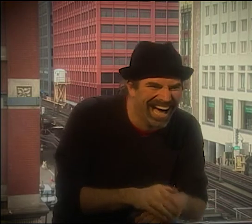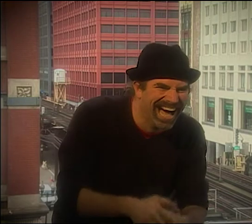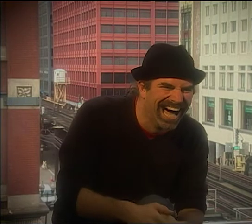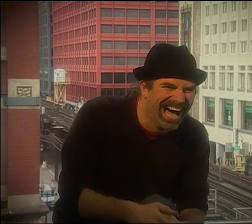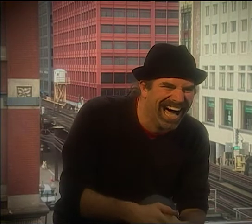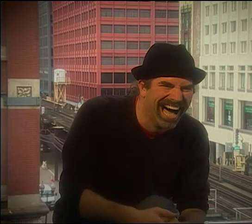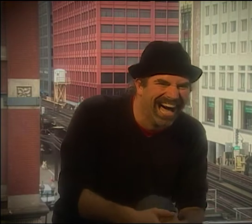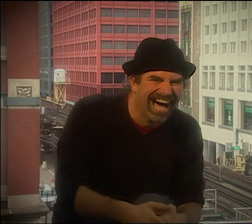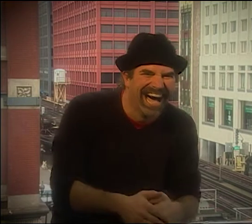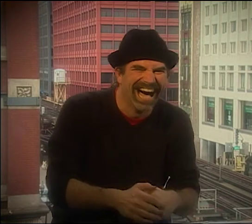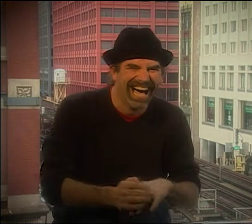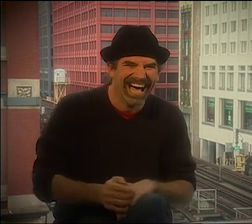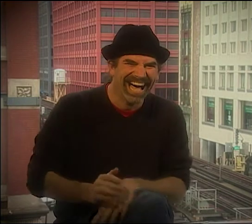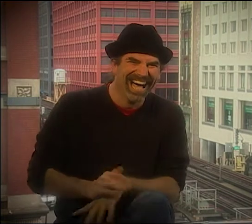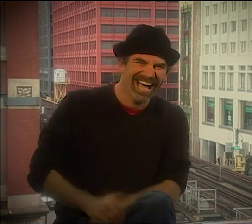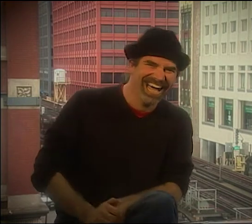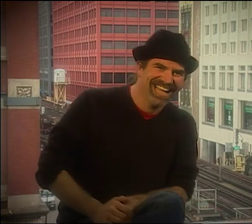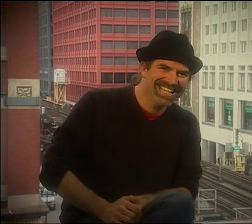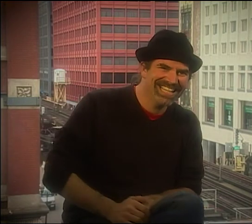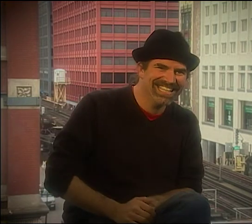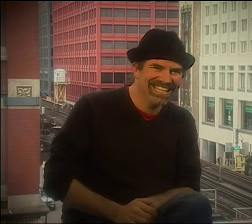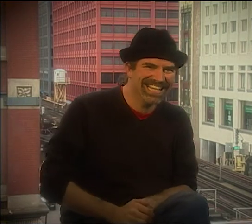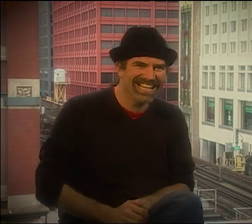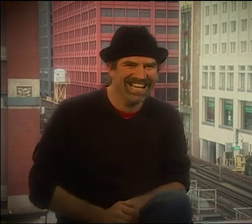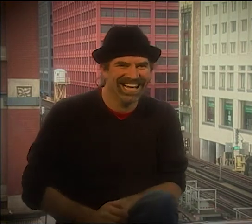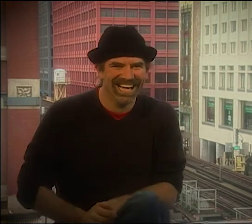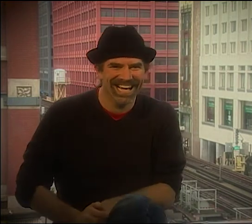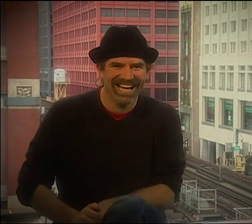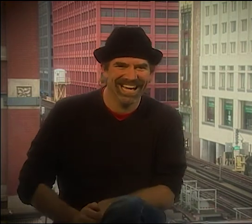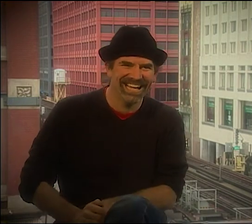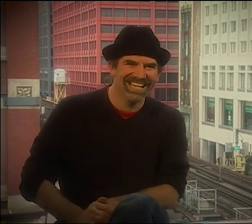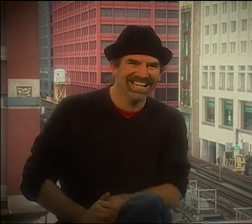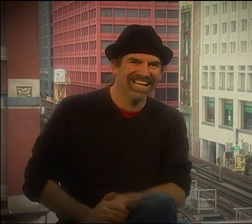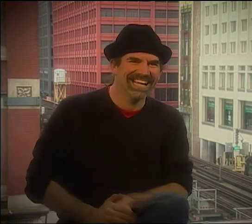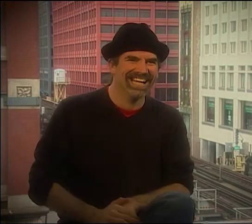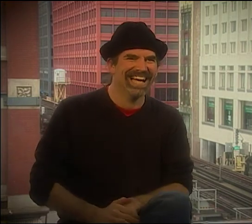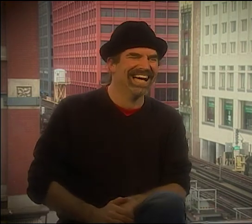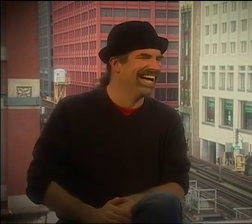HA HA! WELL, SEE? I WAS YOUNG. THAT'S THE PROOF RIGHT THERE.